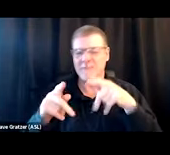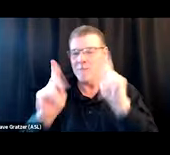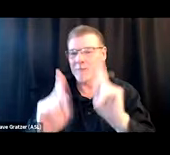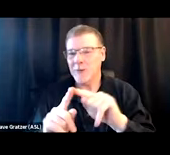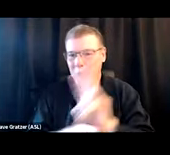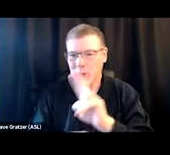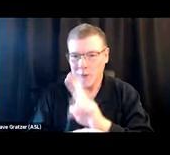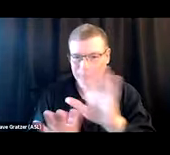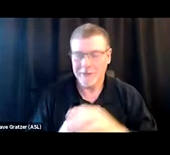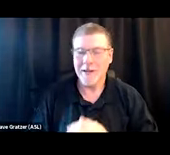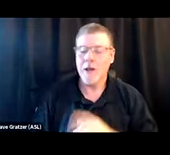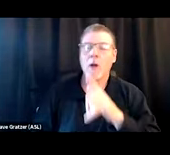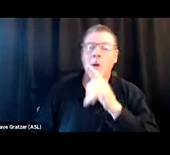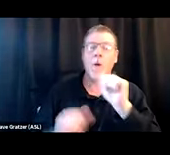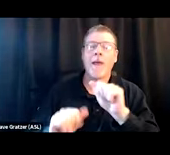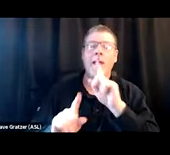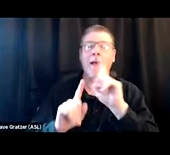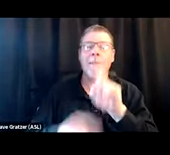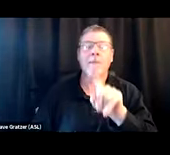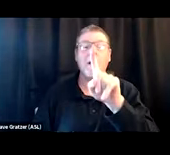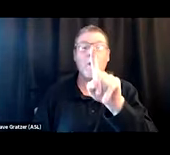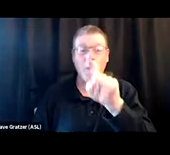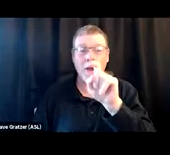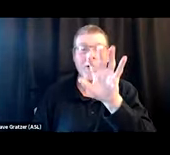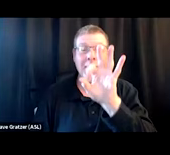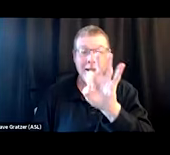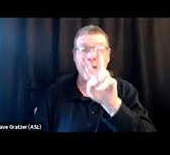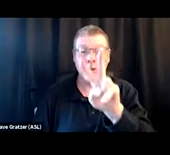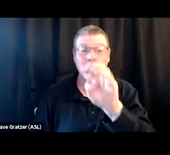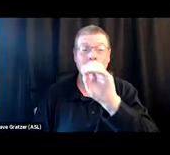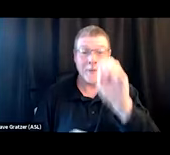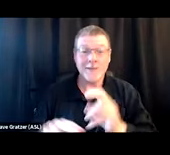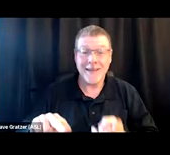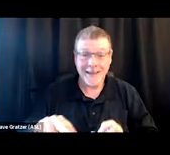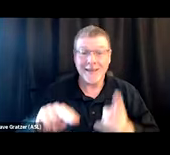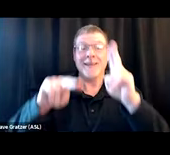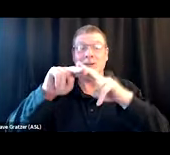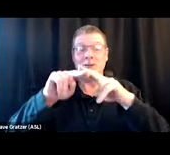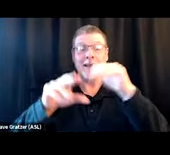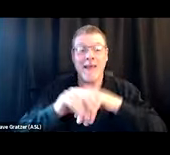who is able to report a 192% increase in SSP interactions